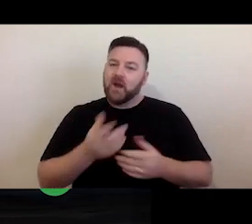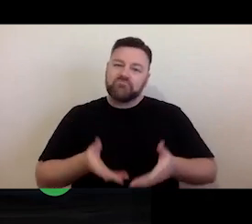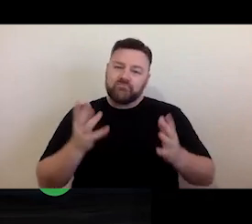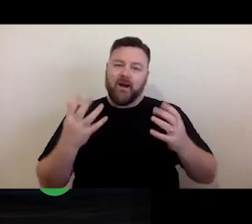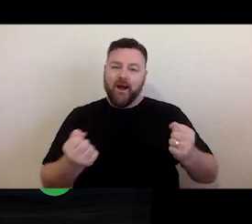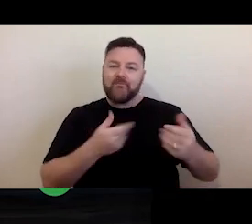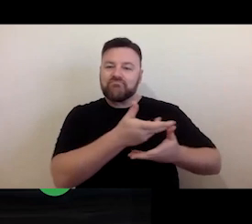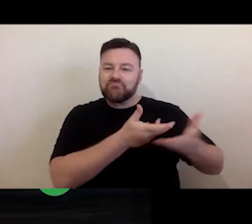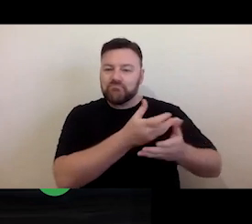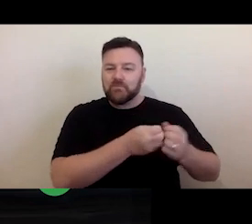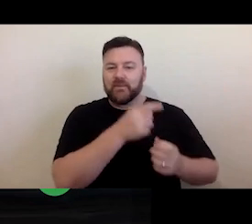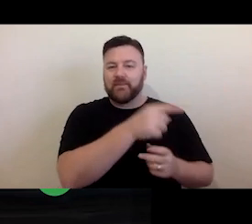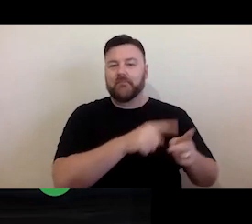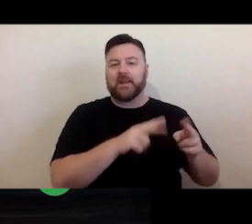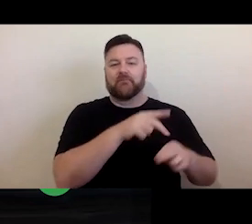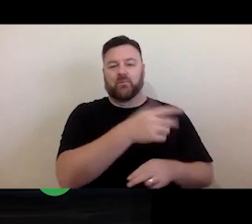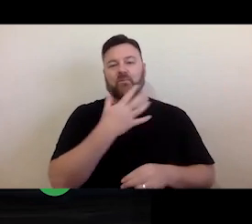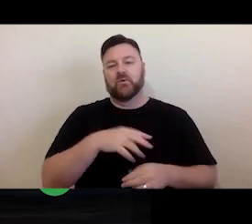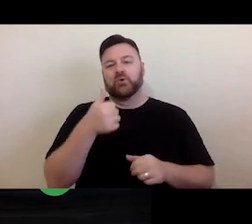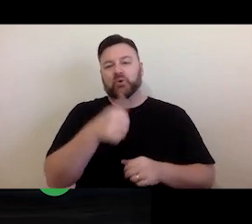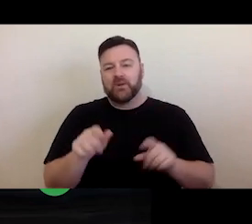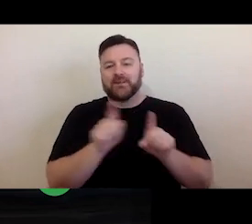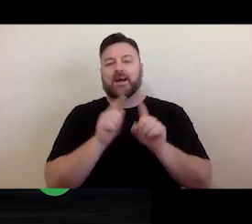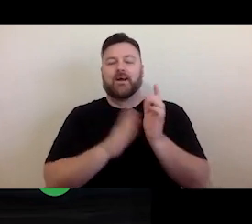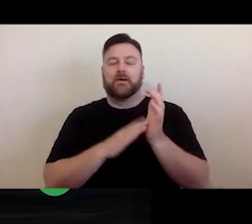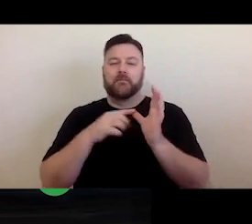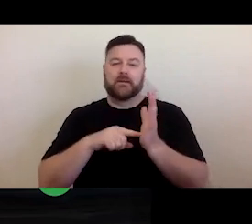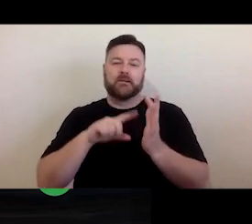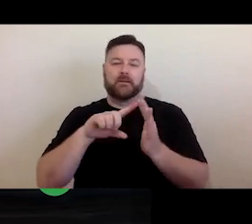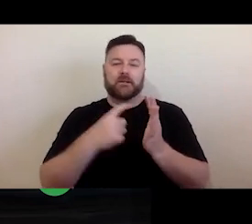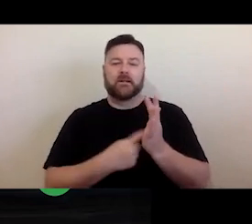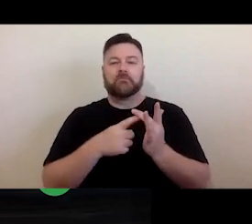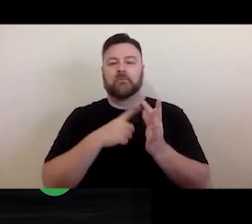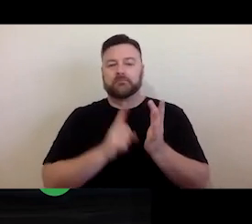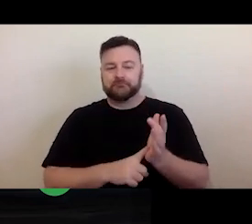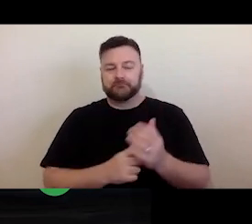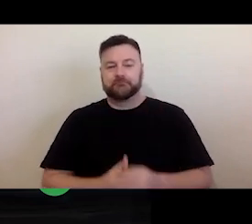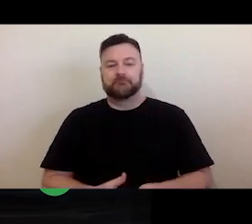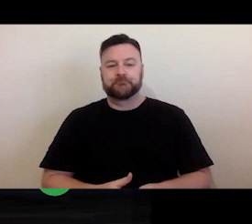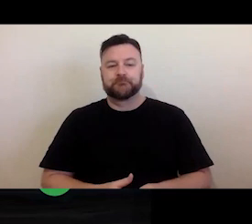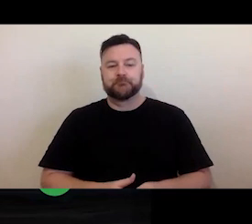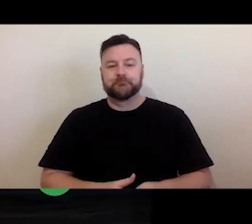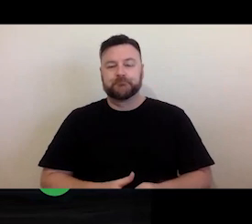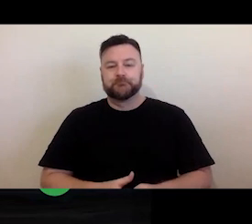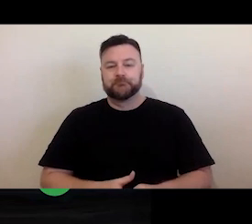to use the same material, but it probably falls within the scope of the licence you have already issued to that third party.